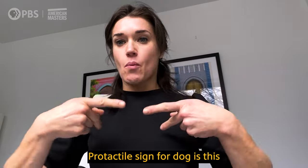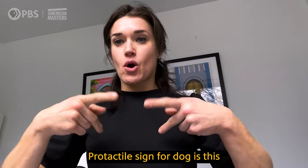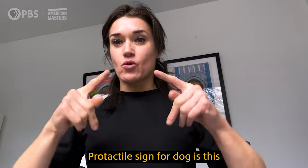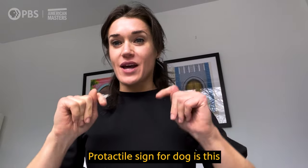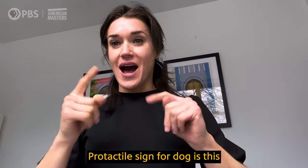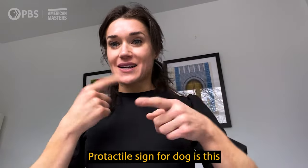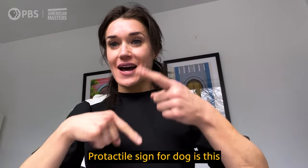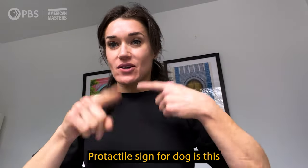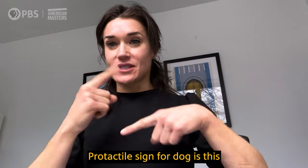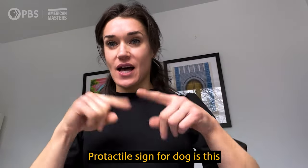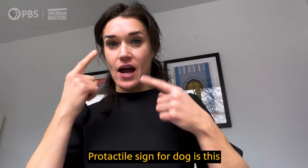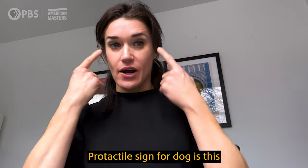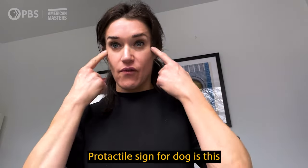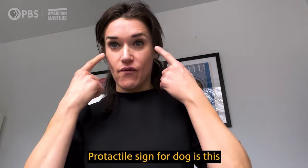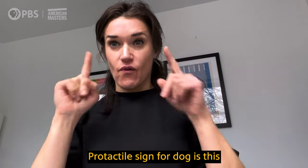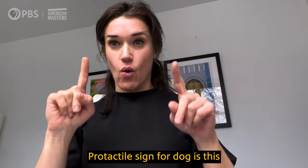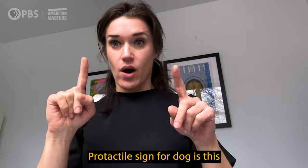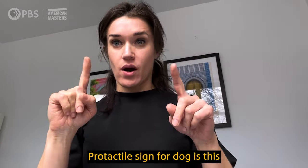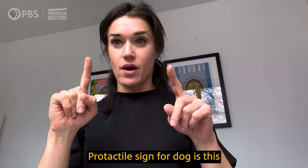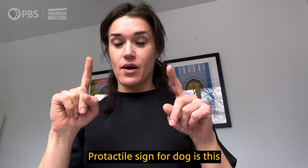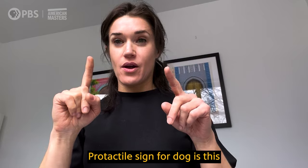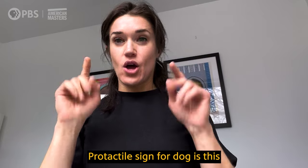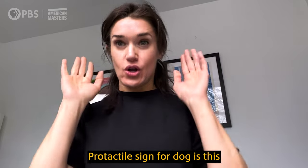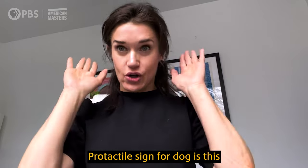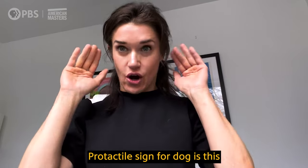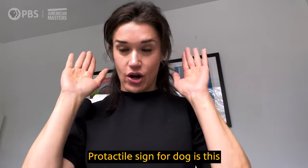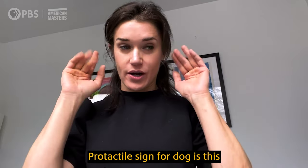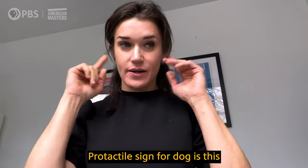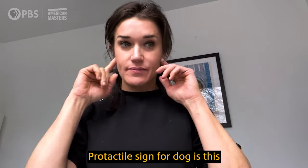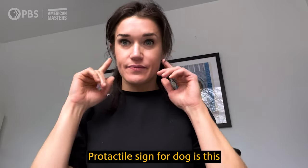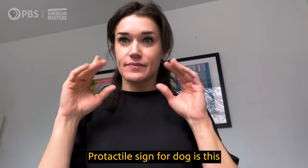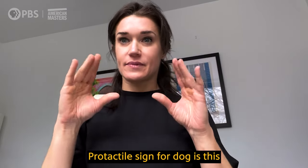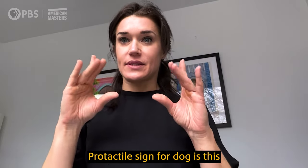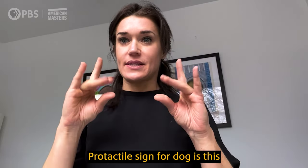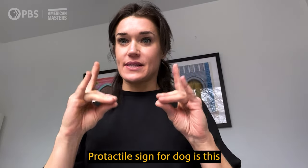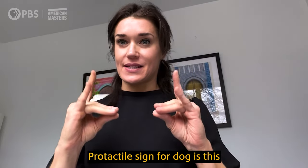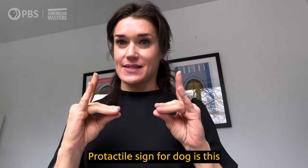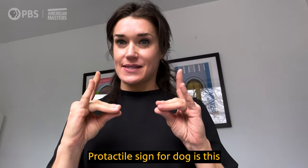Protactile sign for dog is this